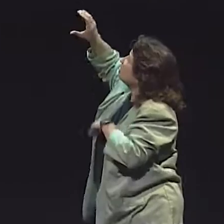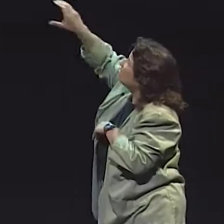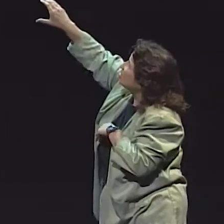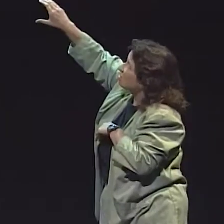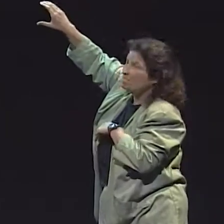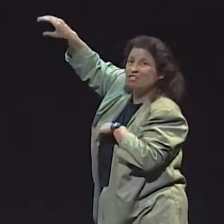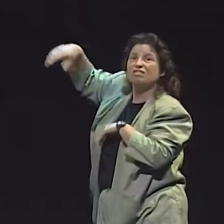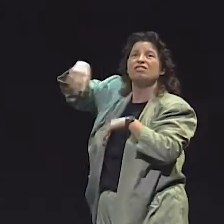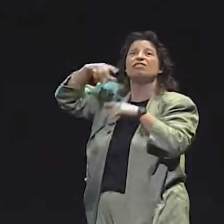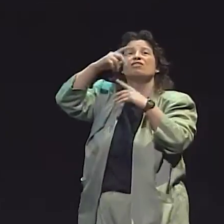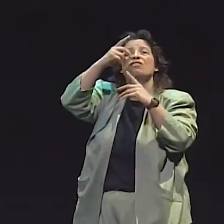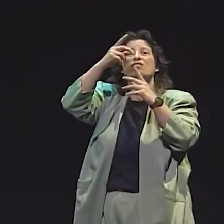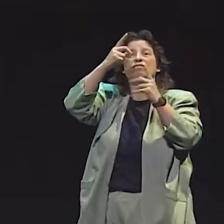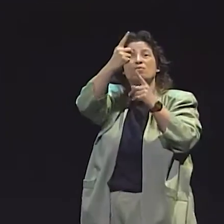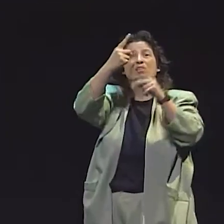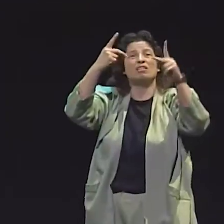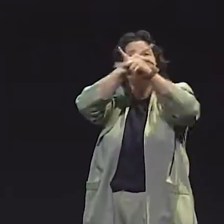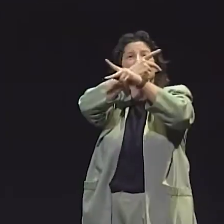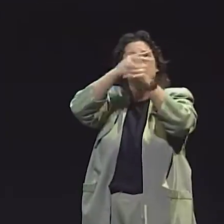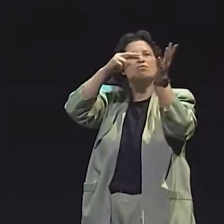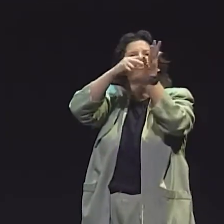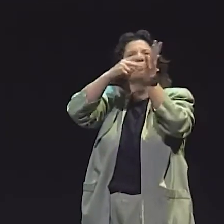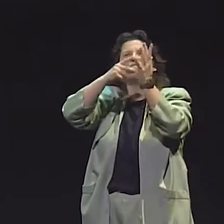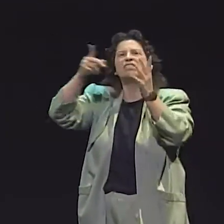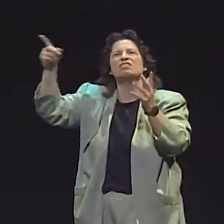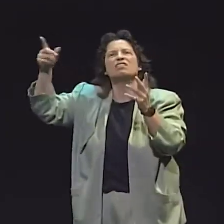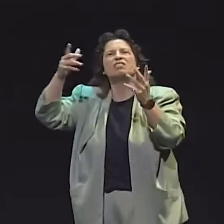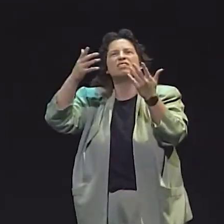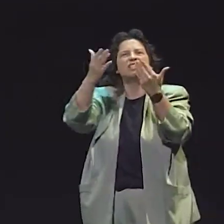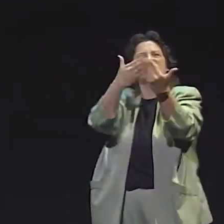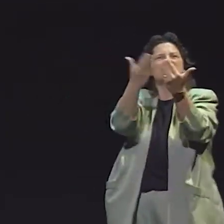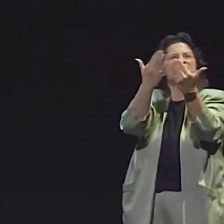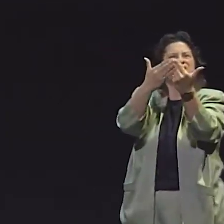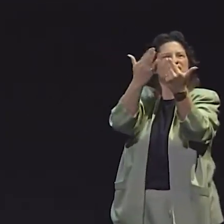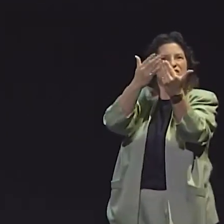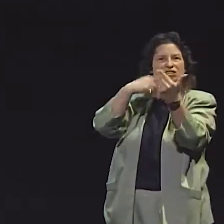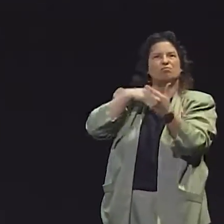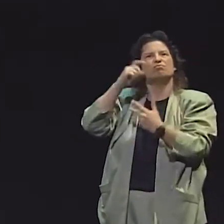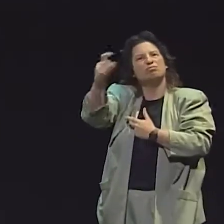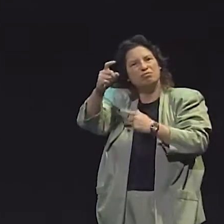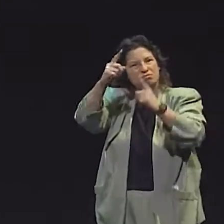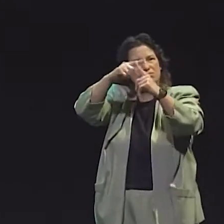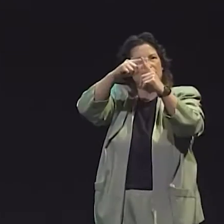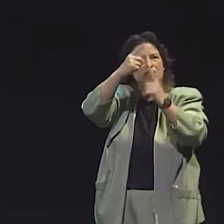SO, WE LOOKED AT CLASSIFIERS, FROZEN SIGNS. SO, THAT WAS IN THE FIRST GROUP.